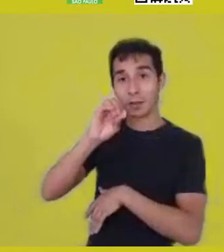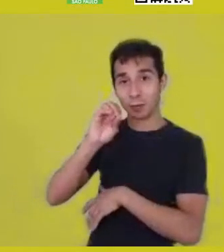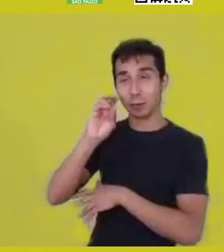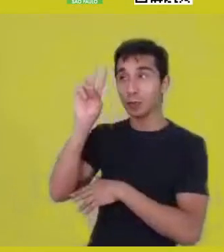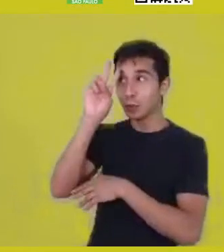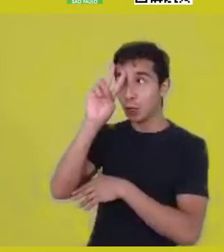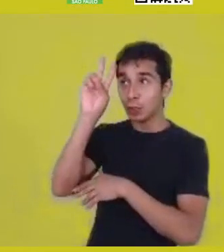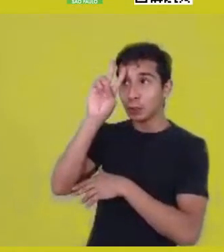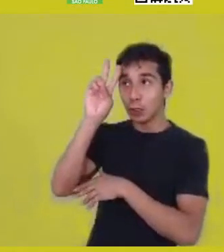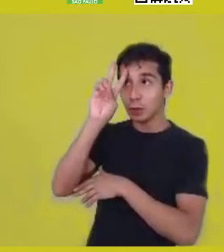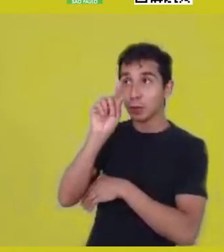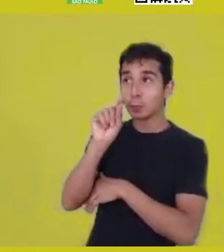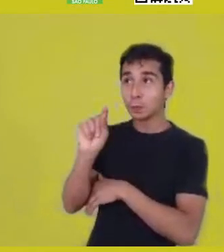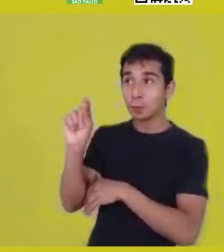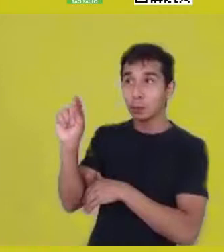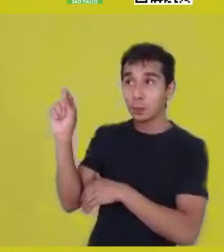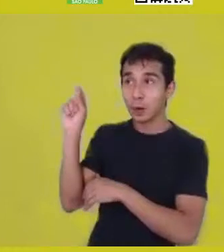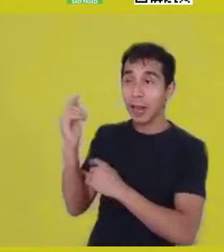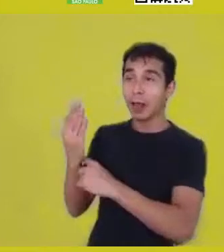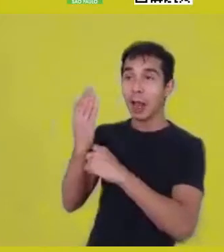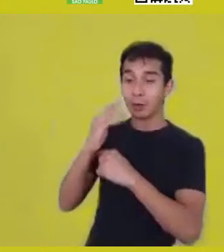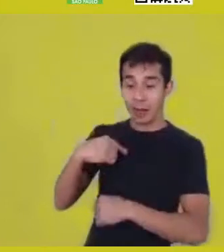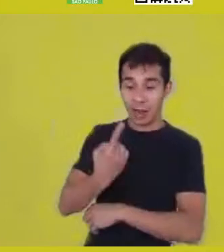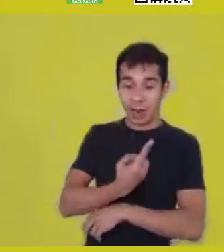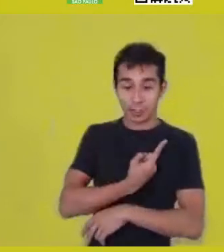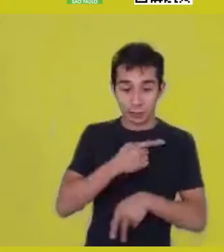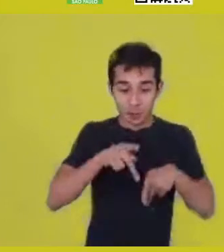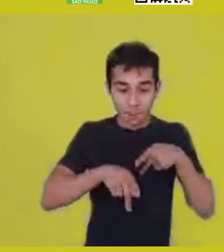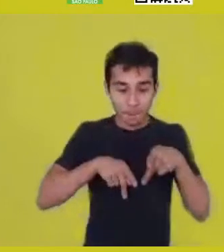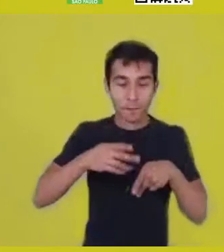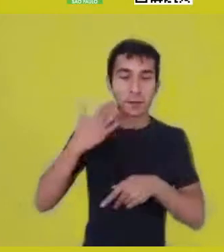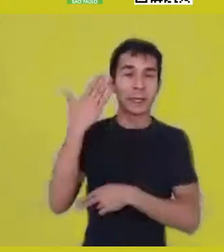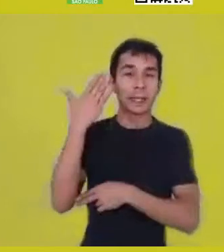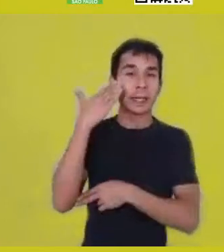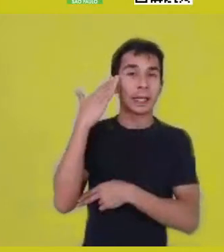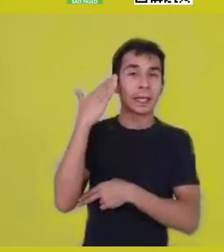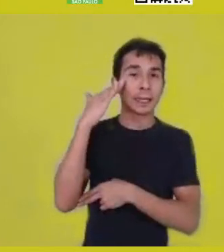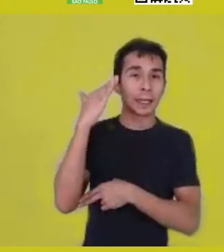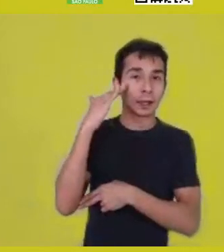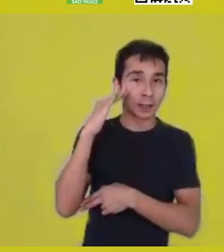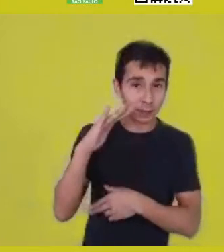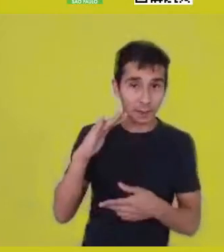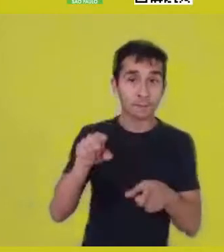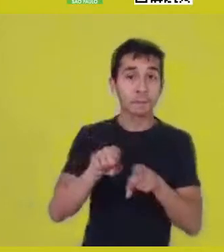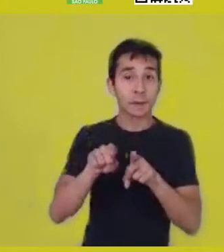who understood the shadow as an element that composed humanity.